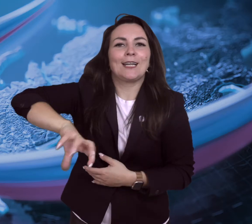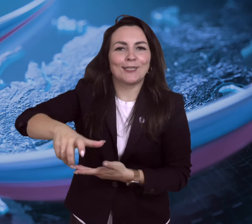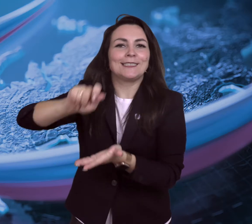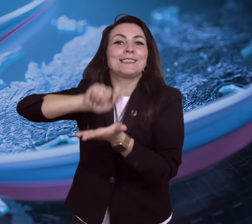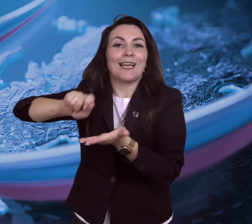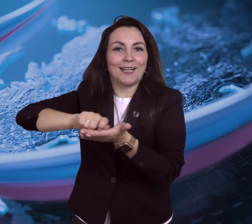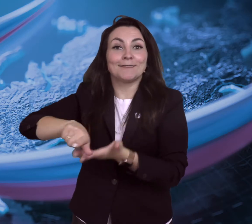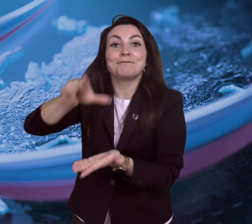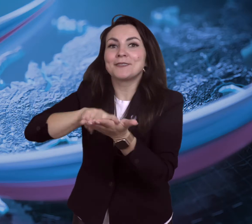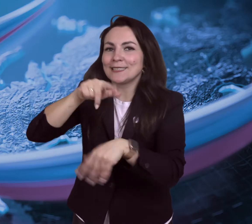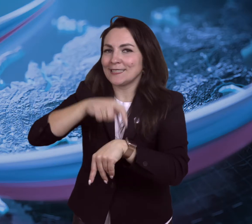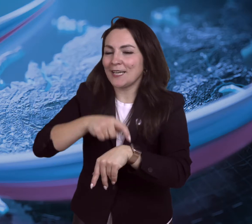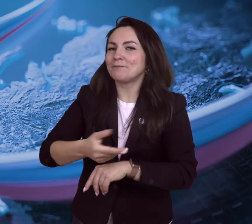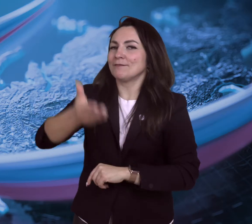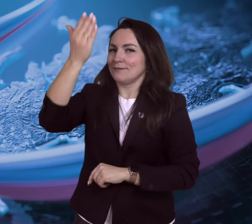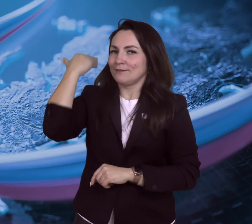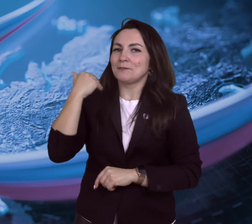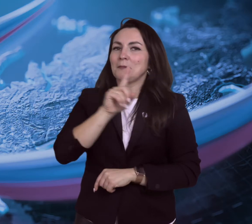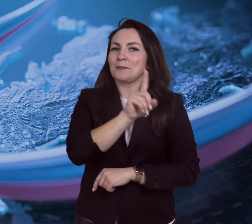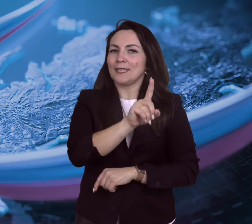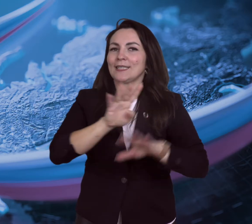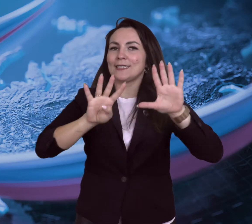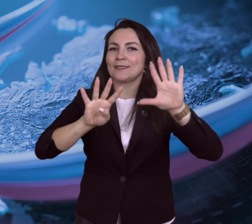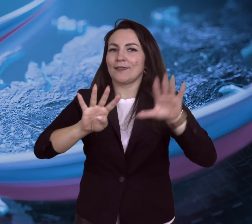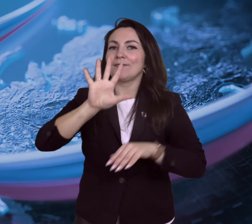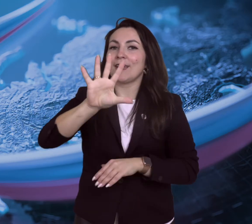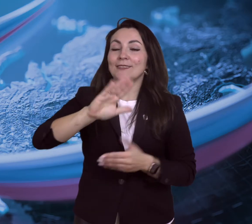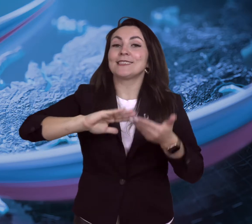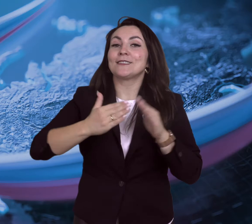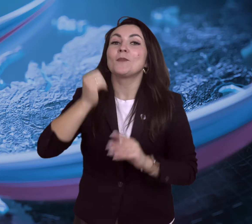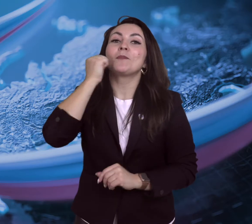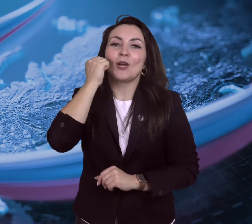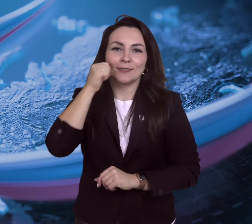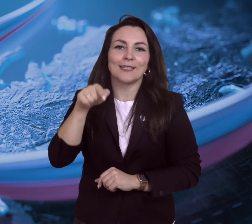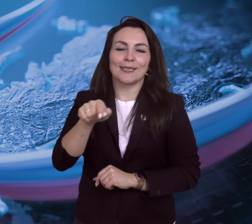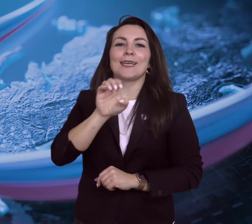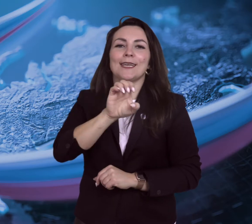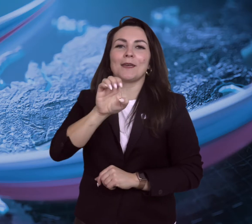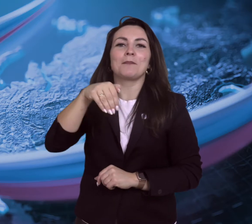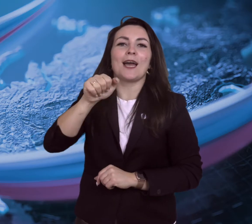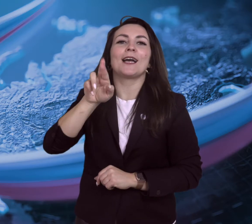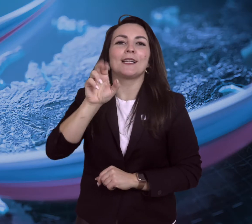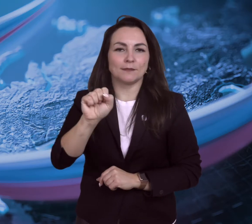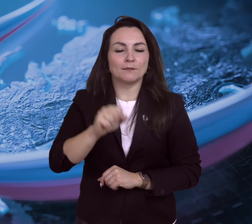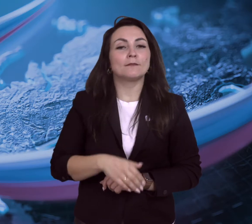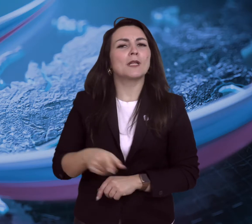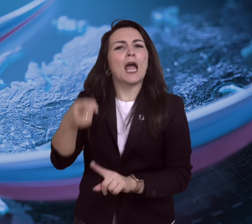and in 1995 a decision was made to establish the EEMARS in Moscow.